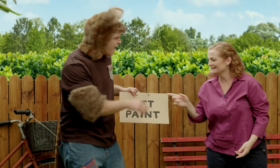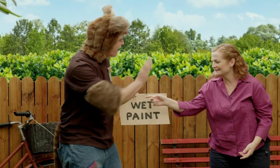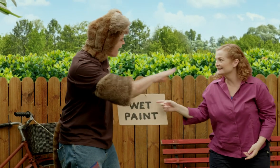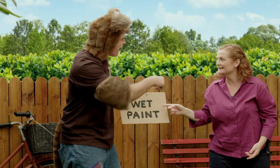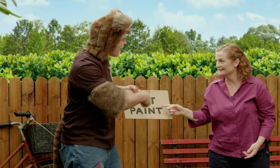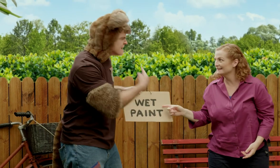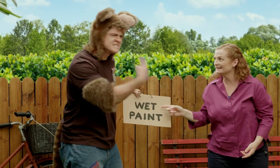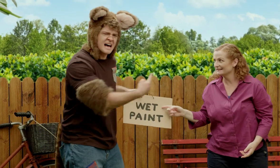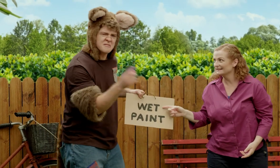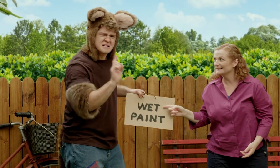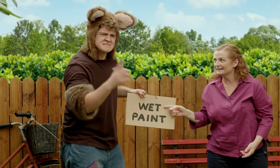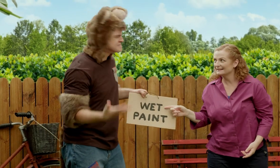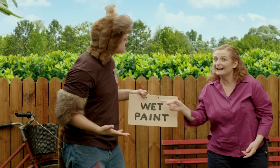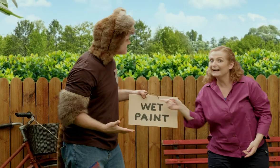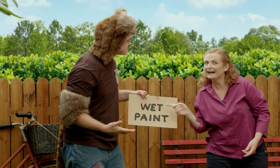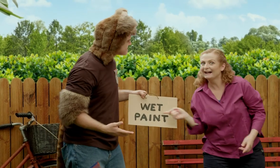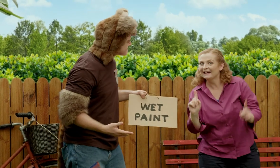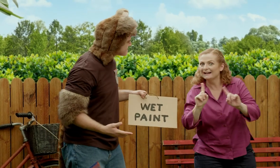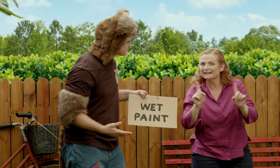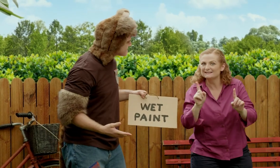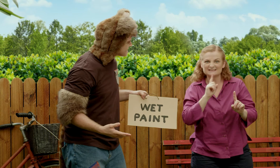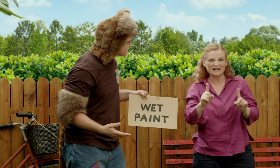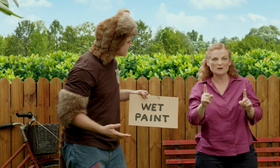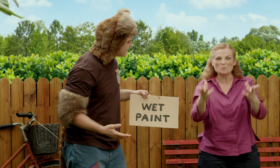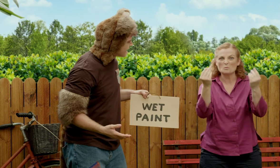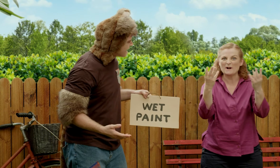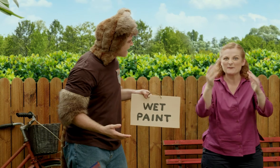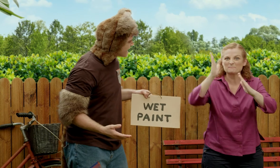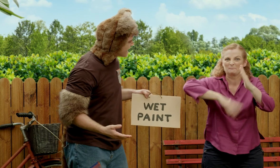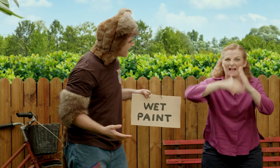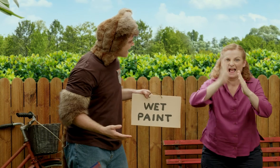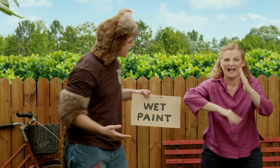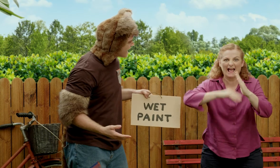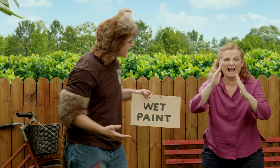Sally, what does it say? "Wet paint"